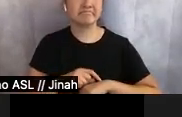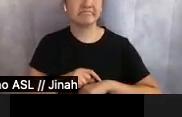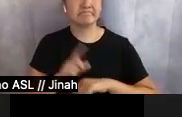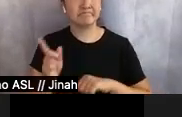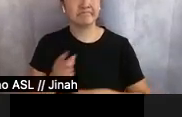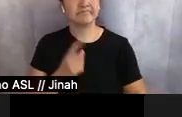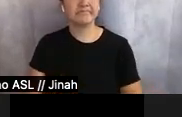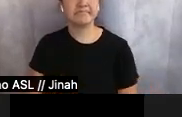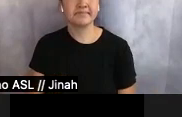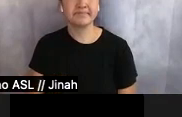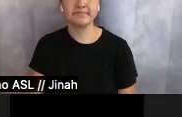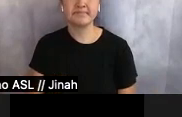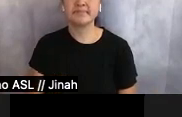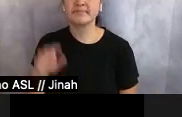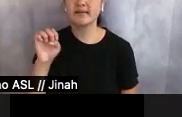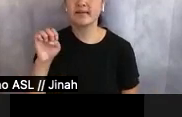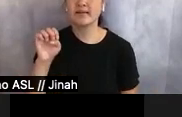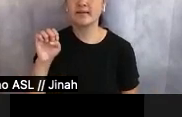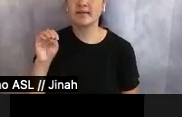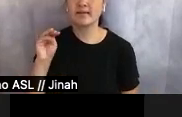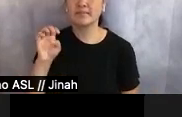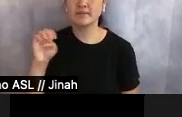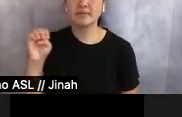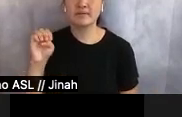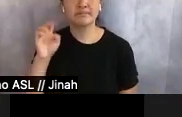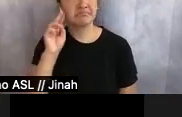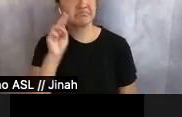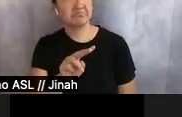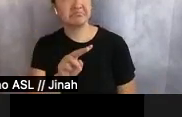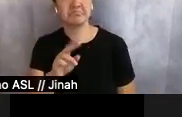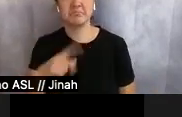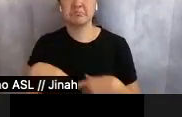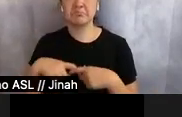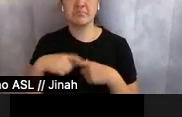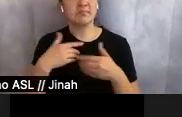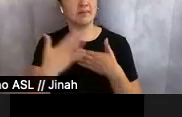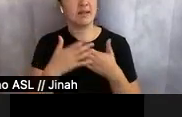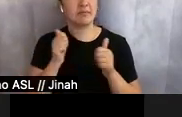The MC looked at Katrina and paused. "Our next performer is a young violinist. She—I